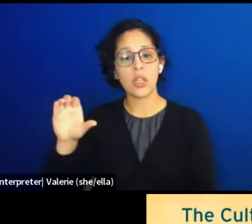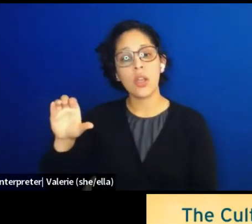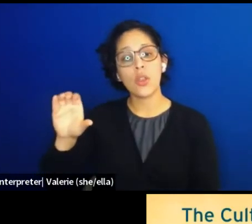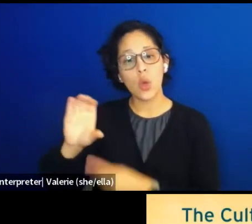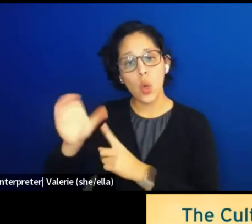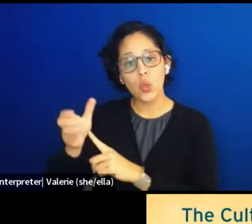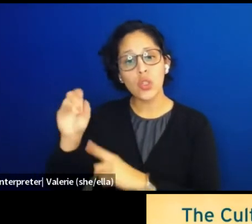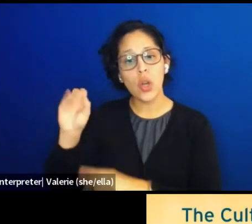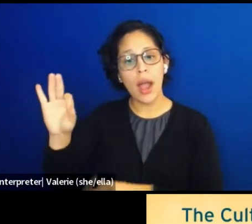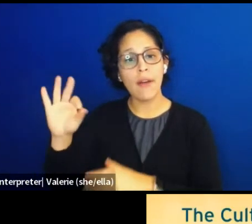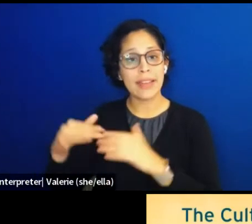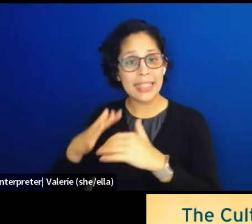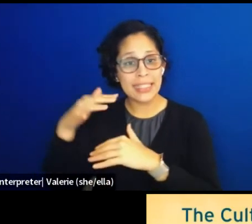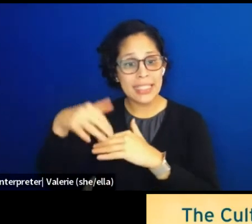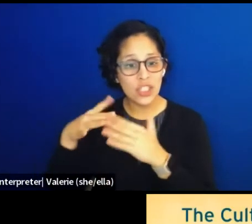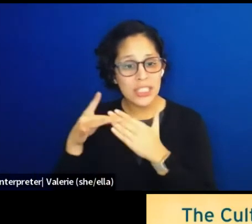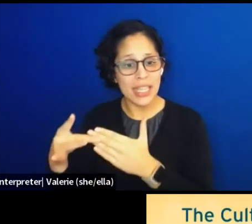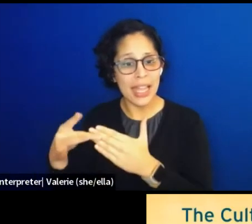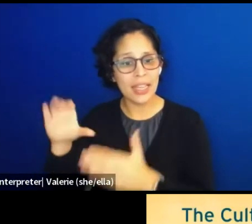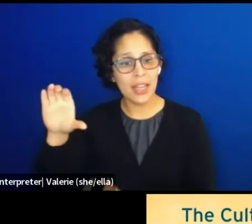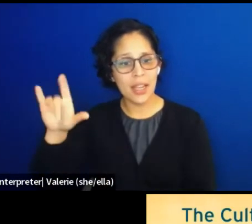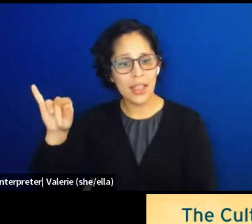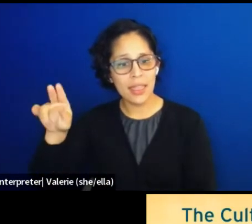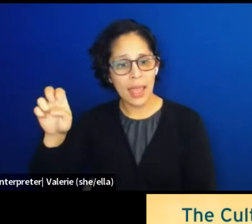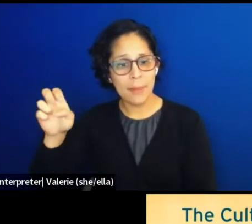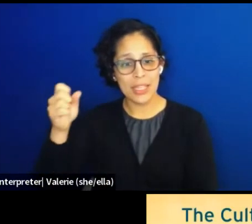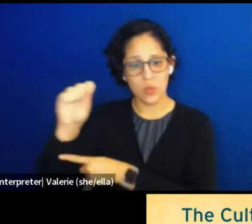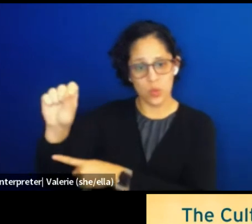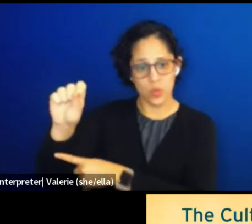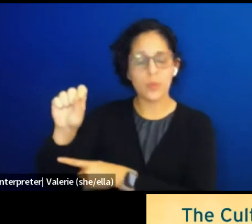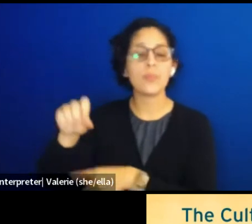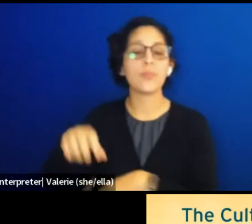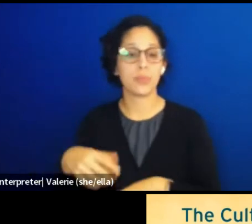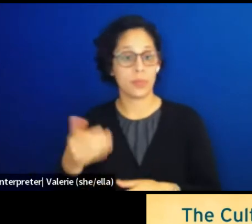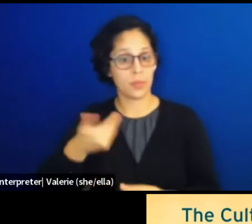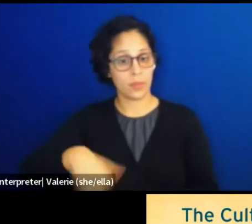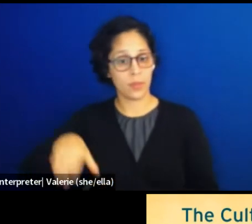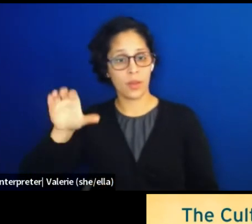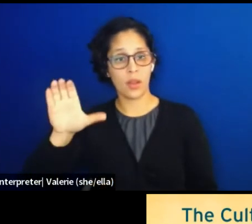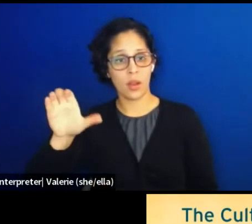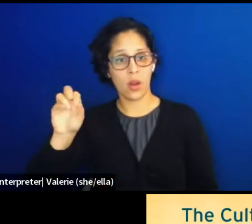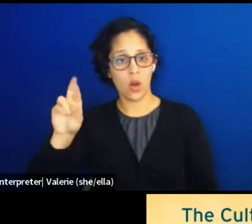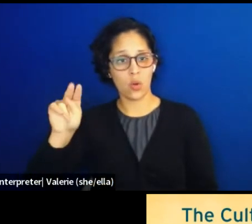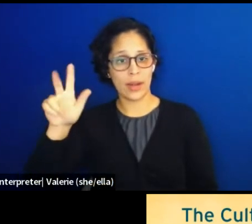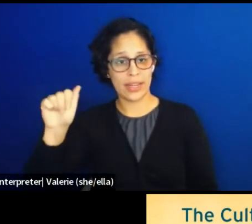First I'm Corinna, I use she, her pronouns. I'm joining you from the lands of the Munsee Lenape